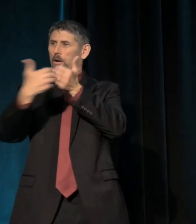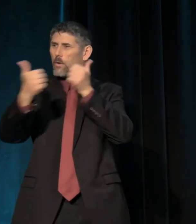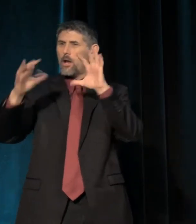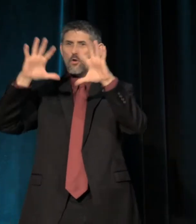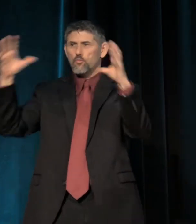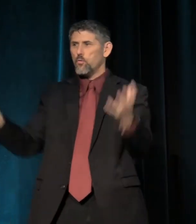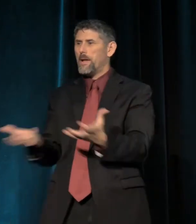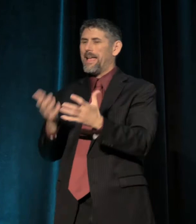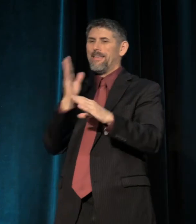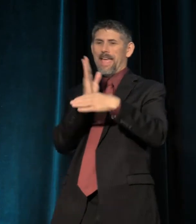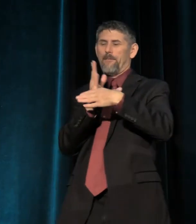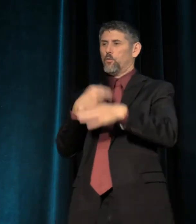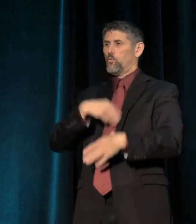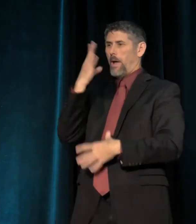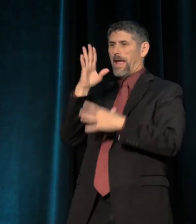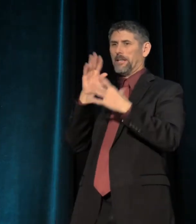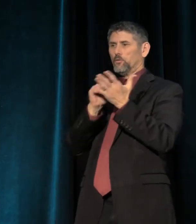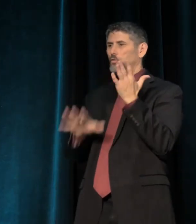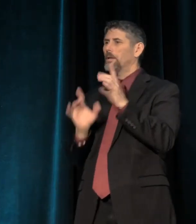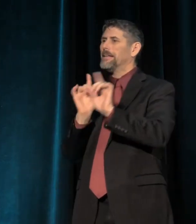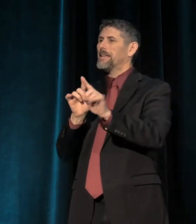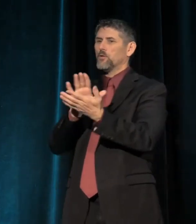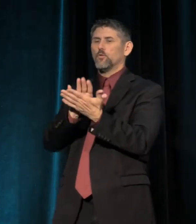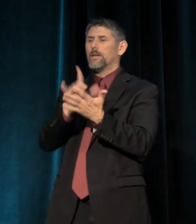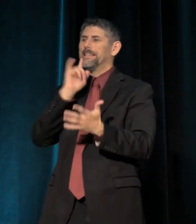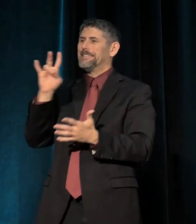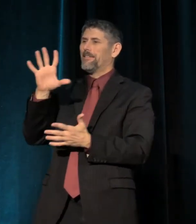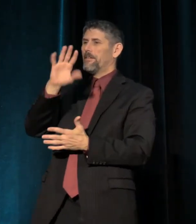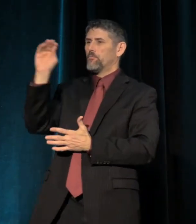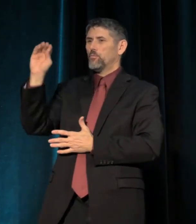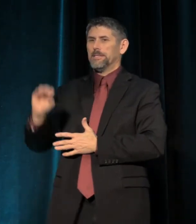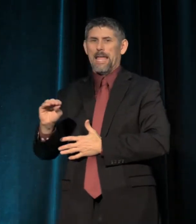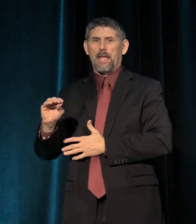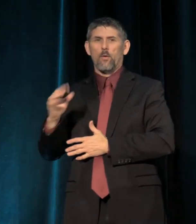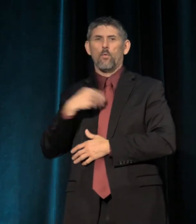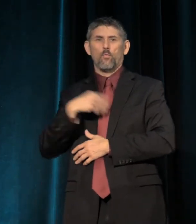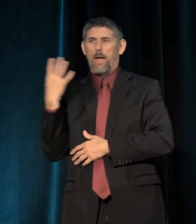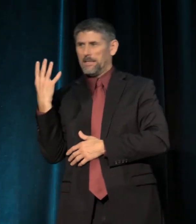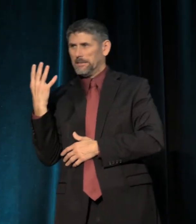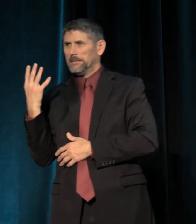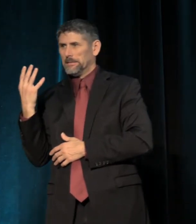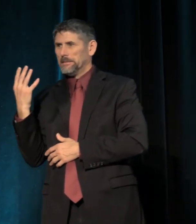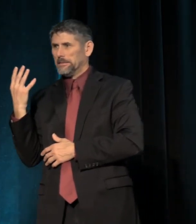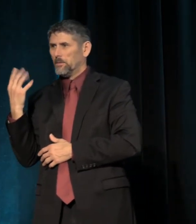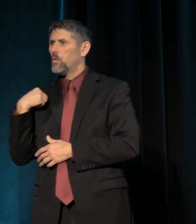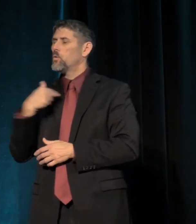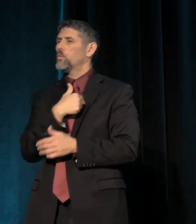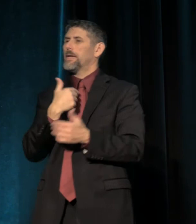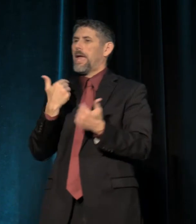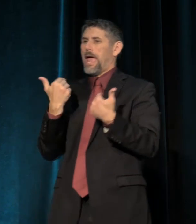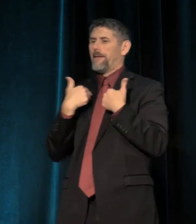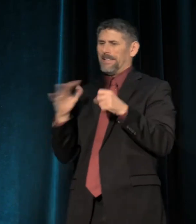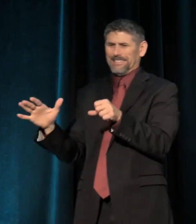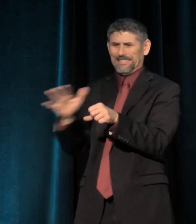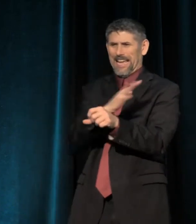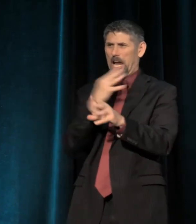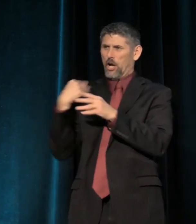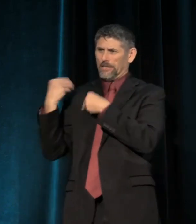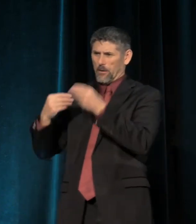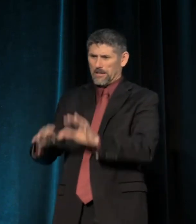The average white student attends a school that's 75% white. So we have an entire generation that's coming of age